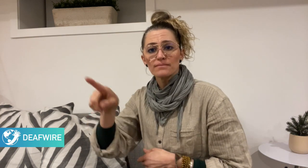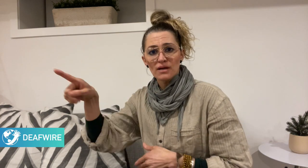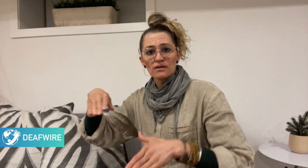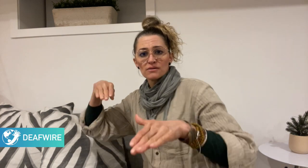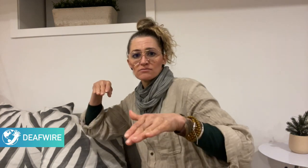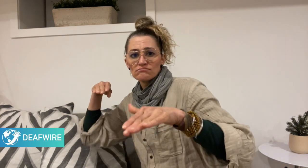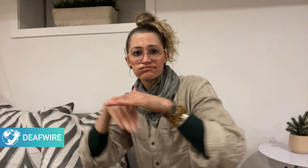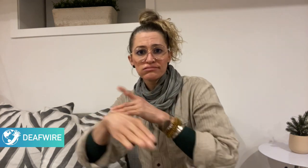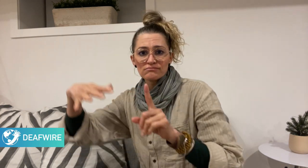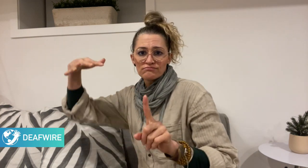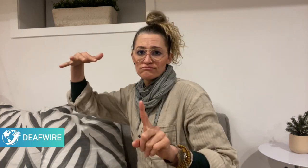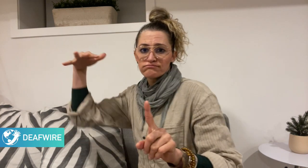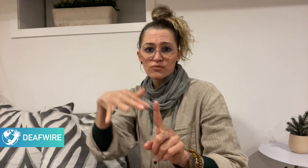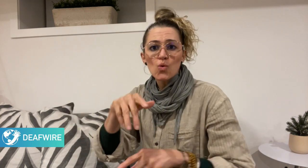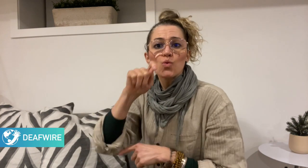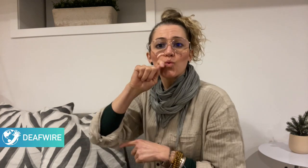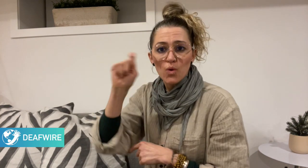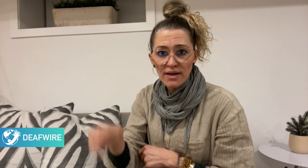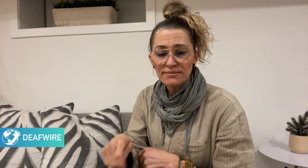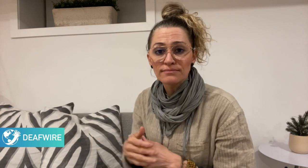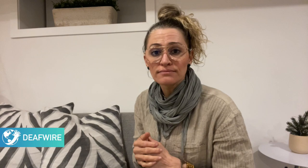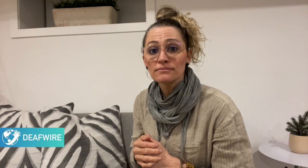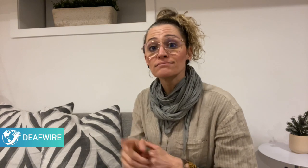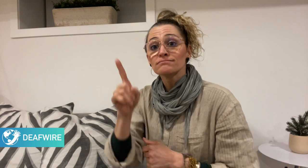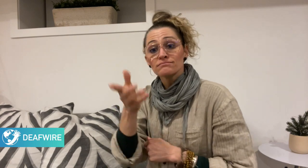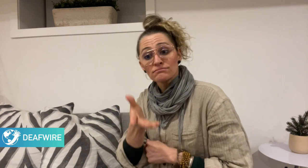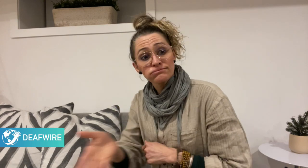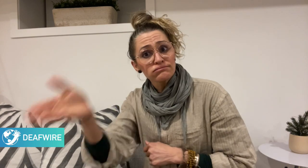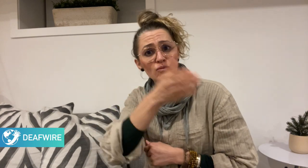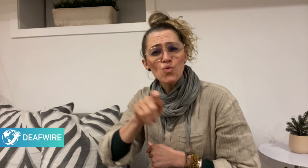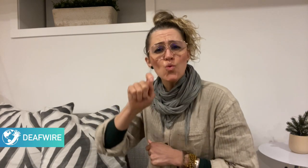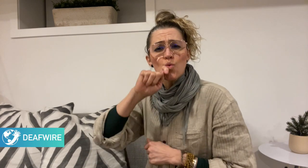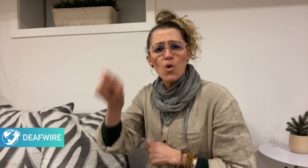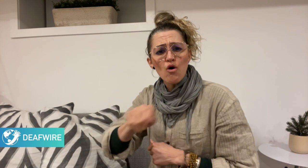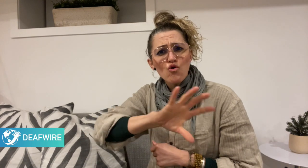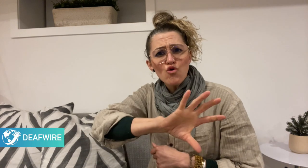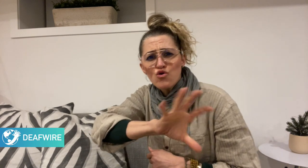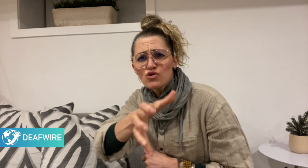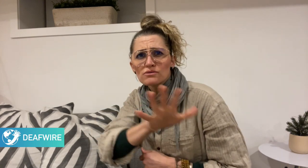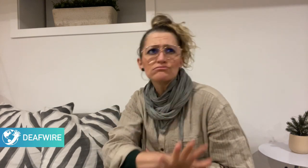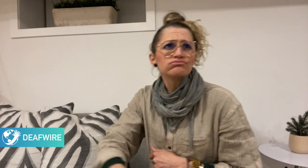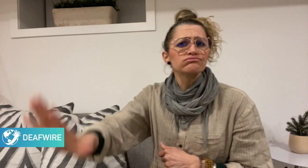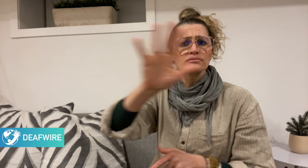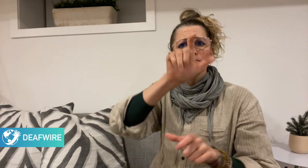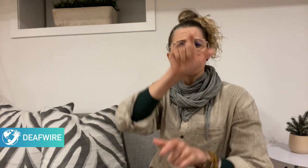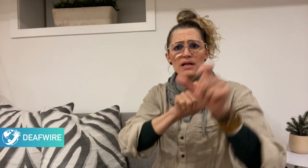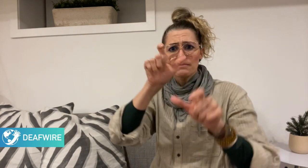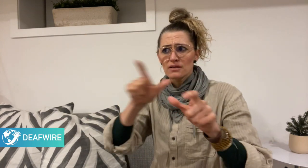community, the Deaf community in Ukraine has been affected